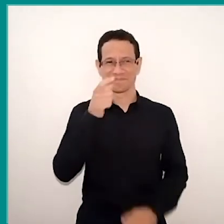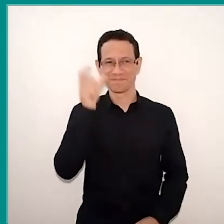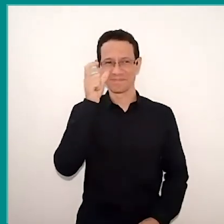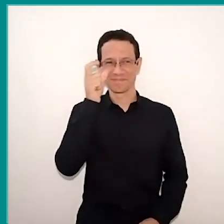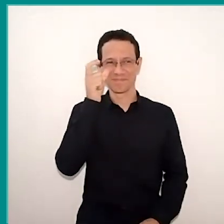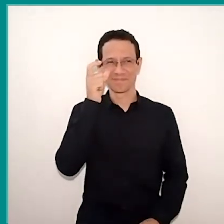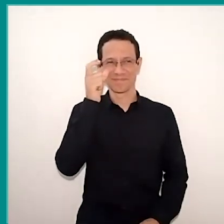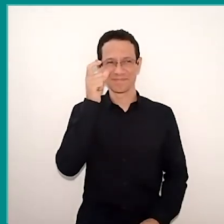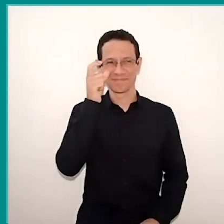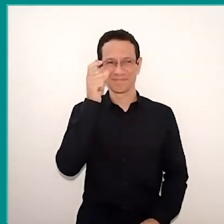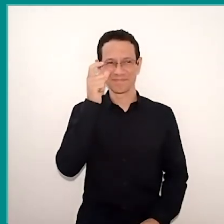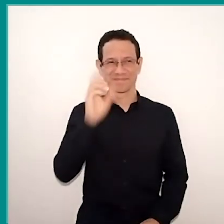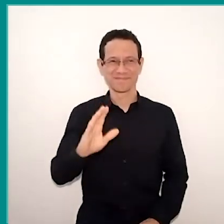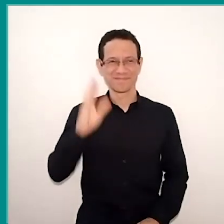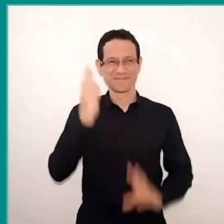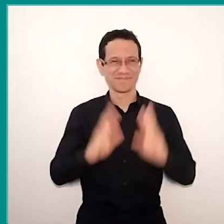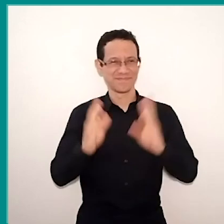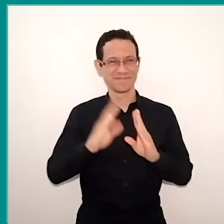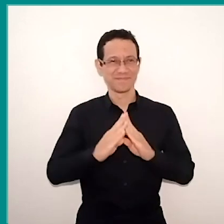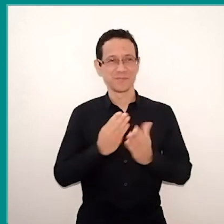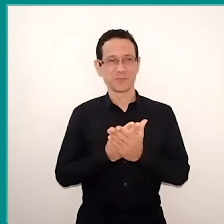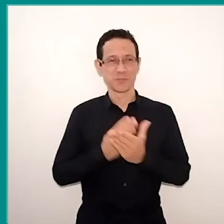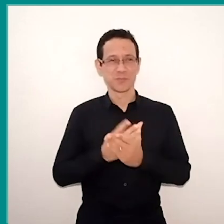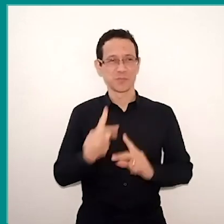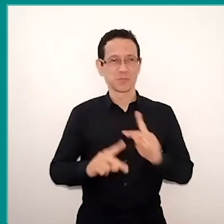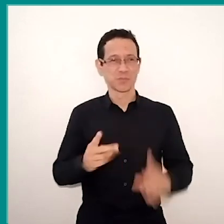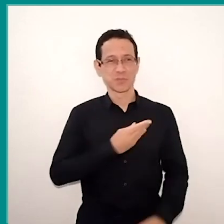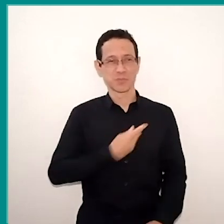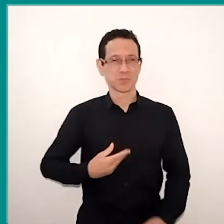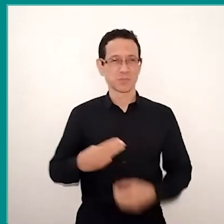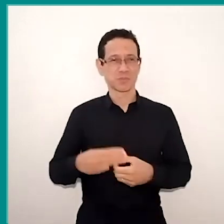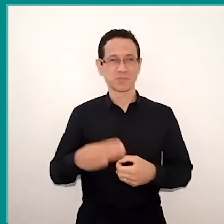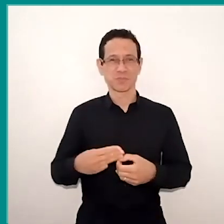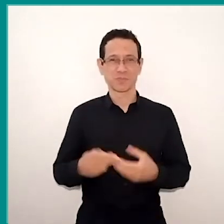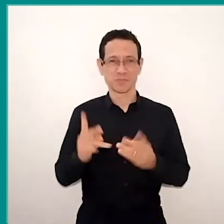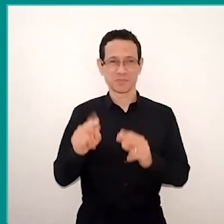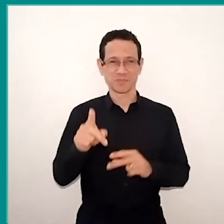what happens in public schools of municipal networks, like that of Paulista, from which Professor Glaucio is part of it.